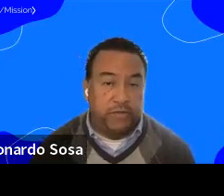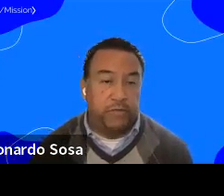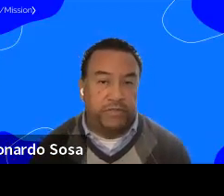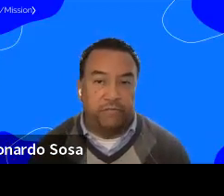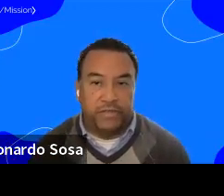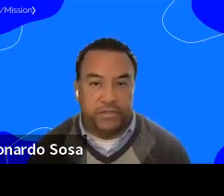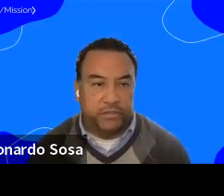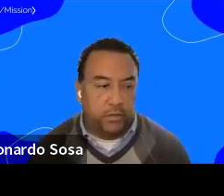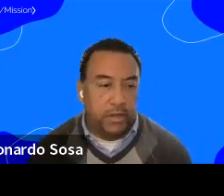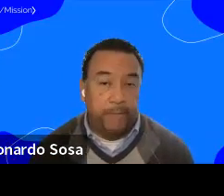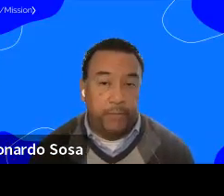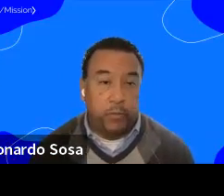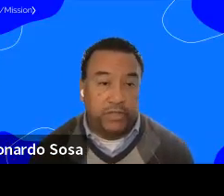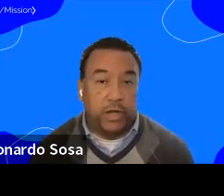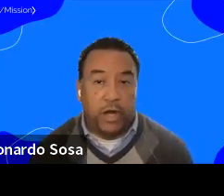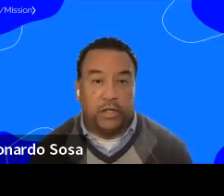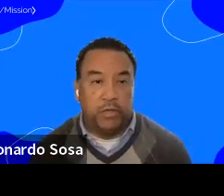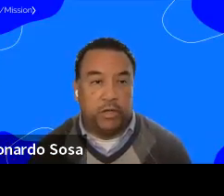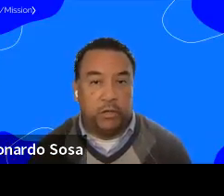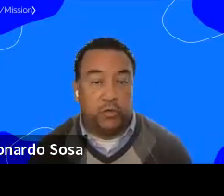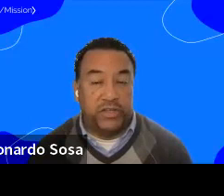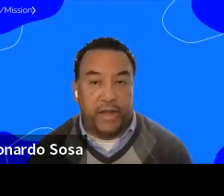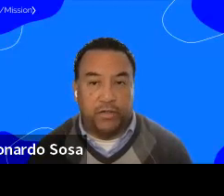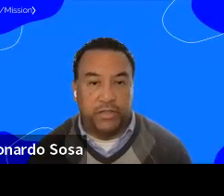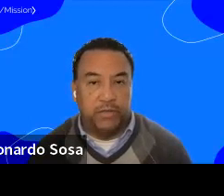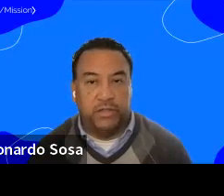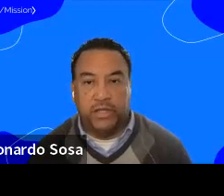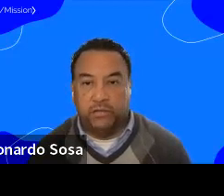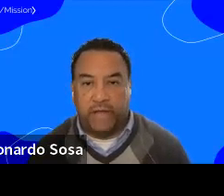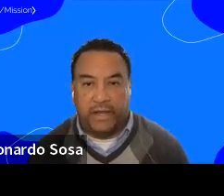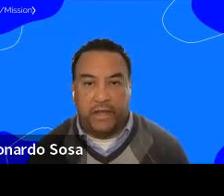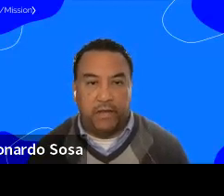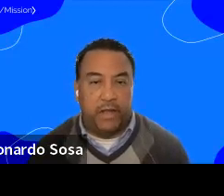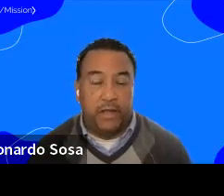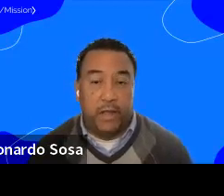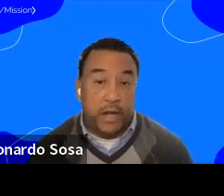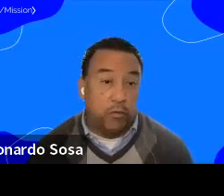If you're from San Francisco there was a hard community called Twin Towers in the Visitation Valley area.